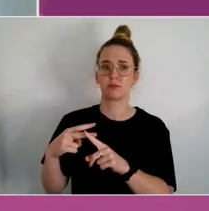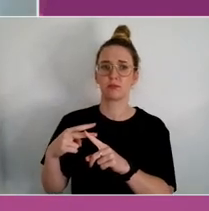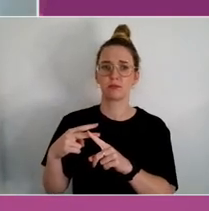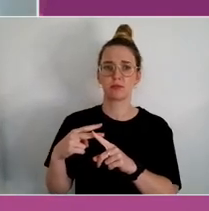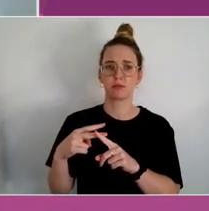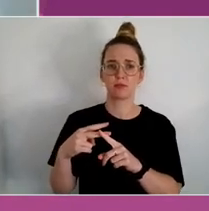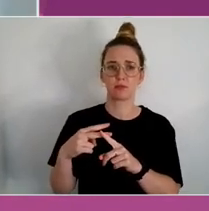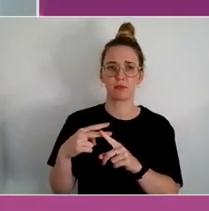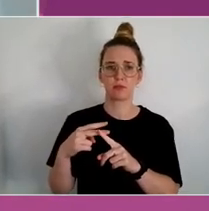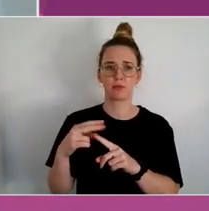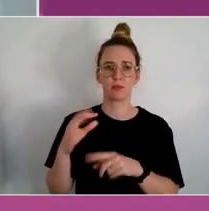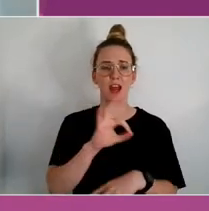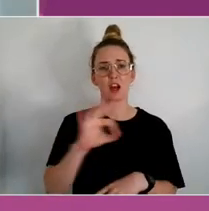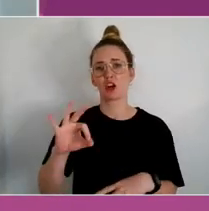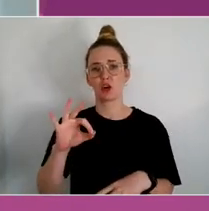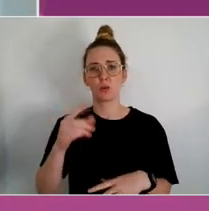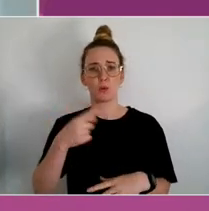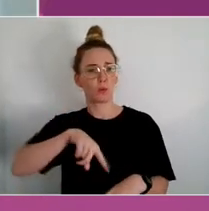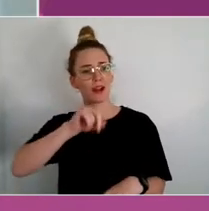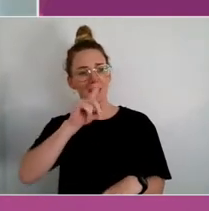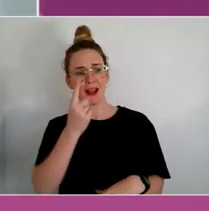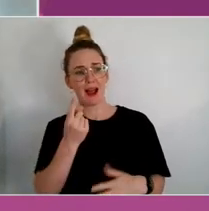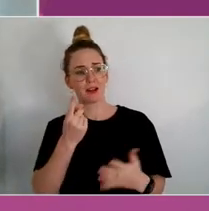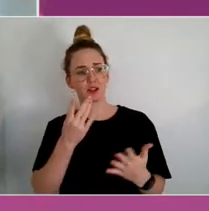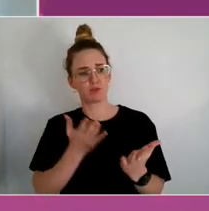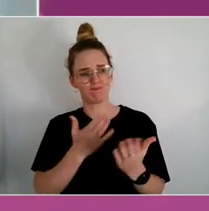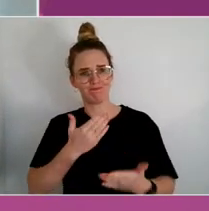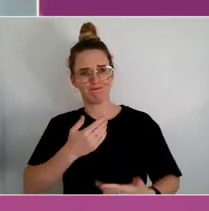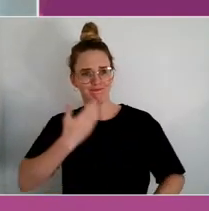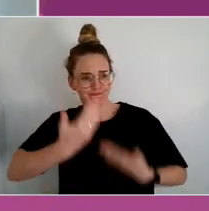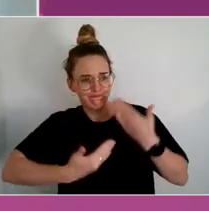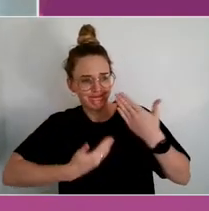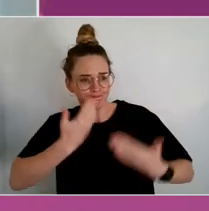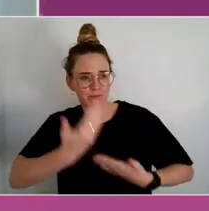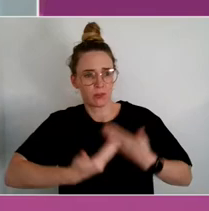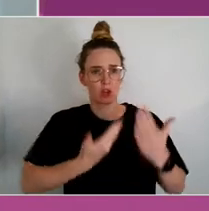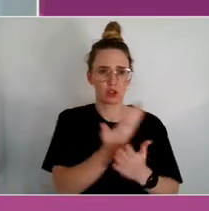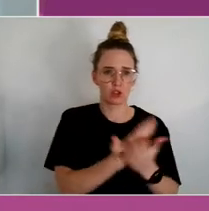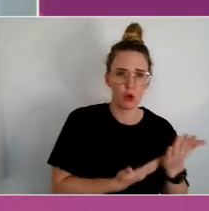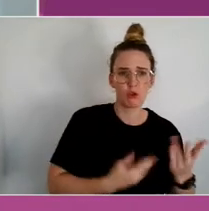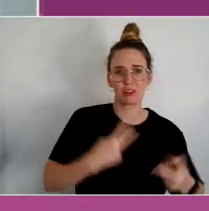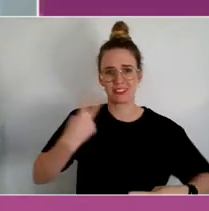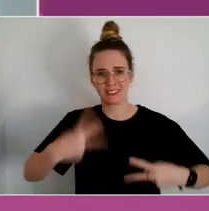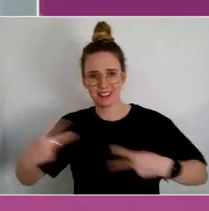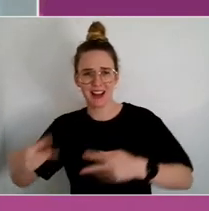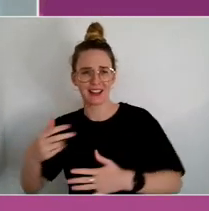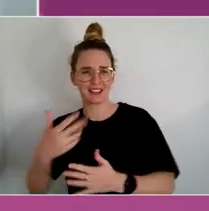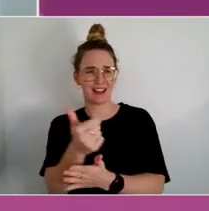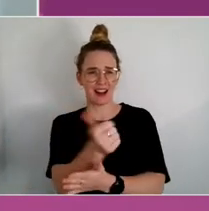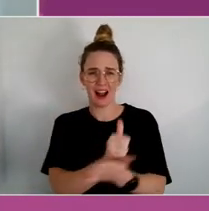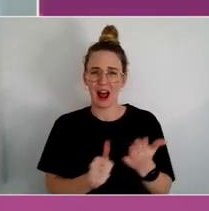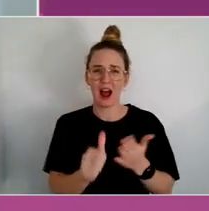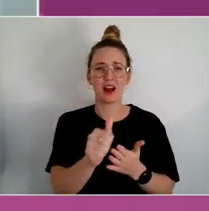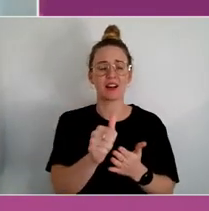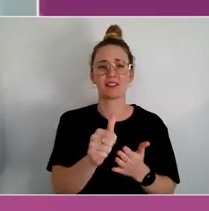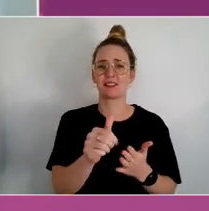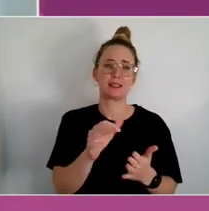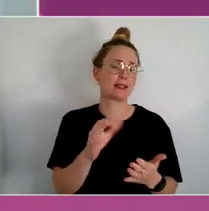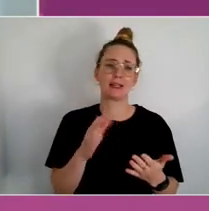being able to practice story telling, dances, song and art work, that did nothing for our social and emotional wellbeing.